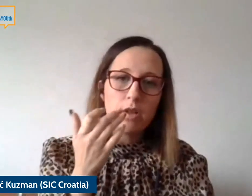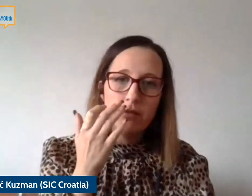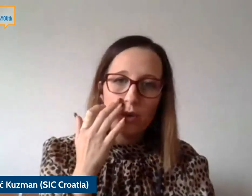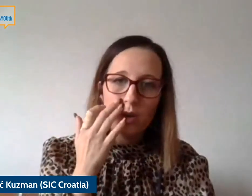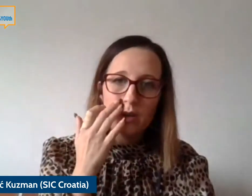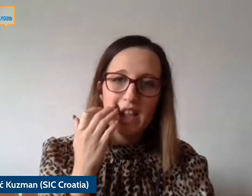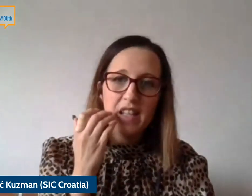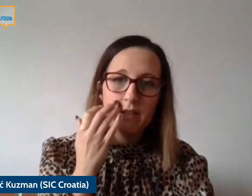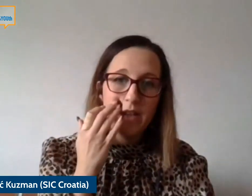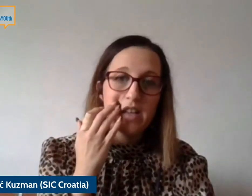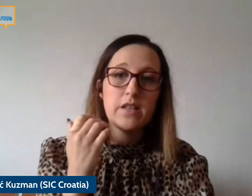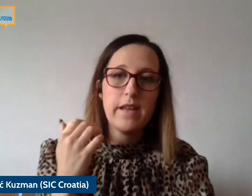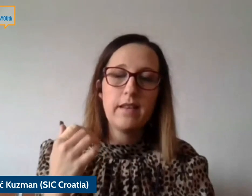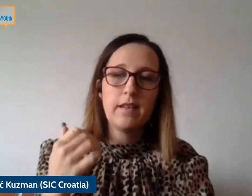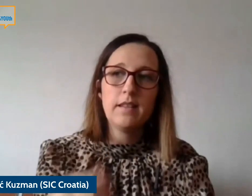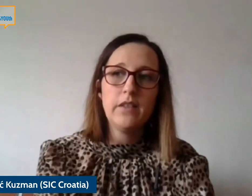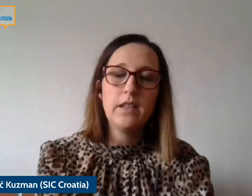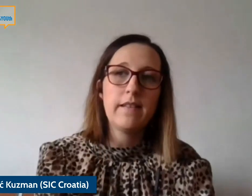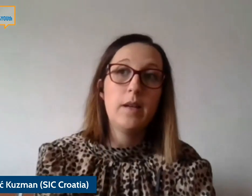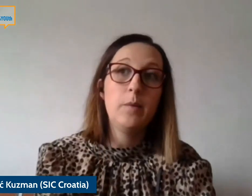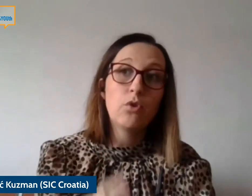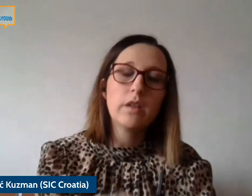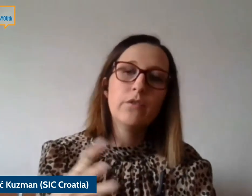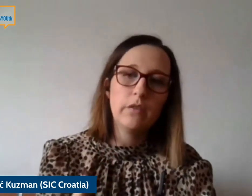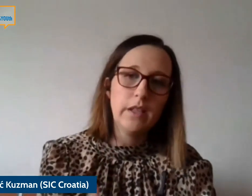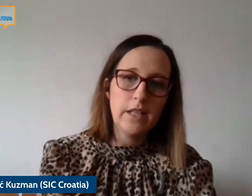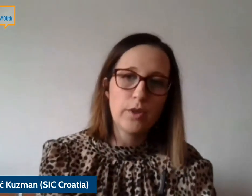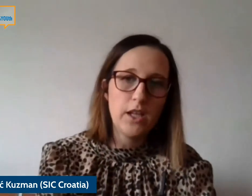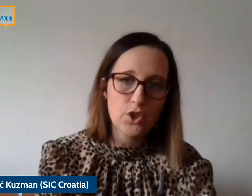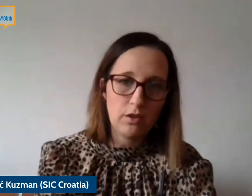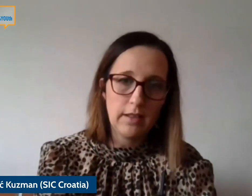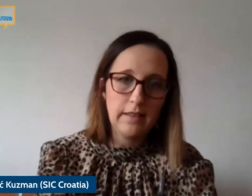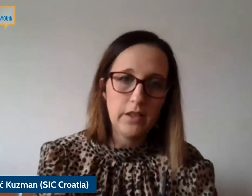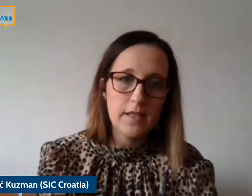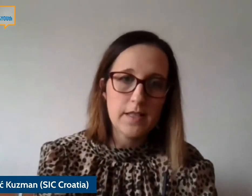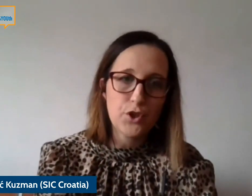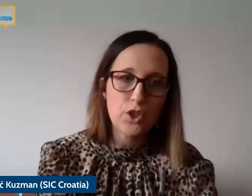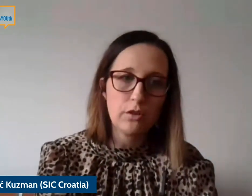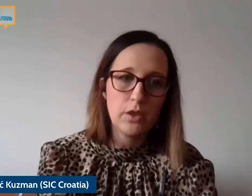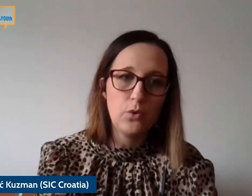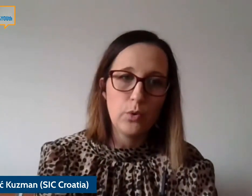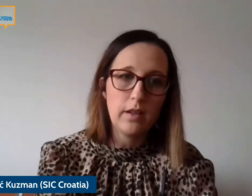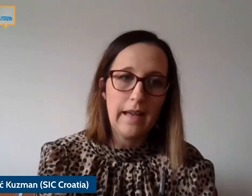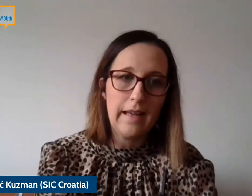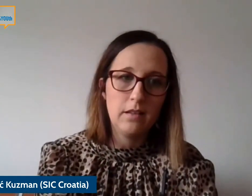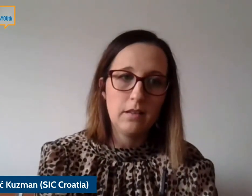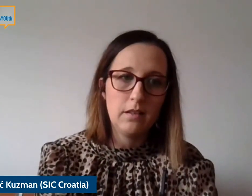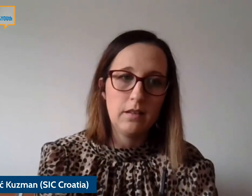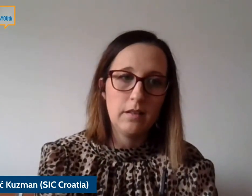more in various other activities and more involved in educational activityings for children and youth.